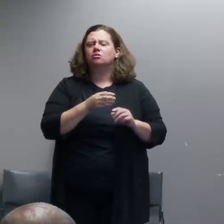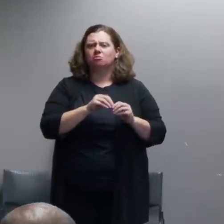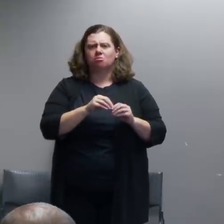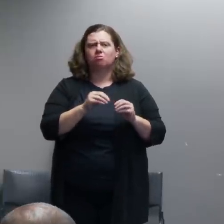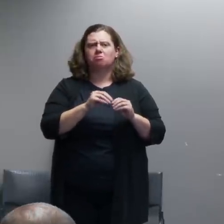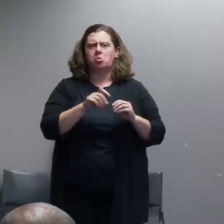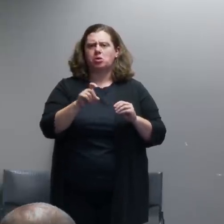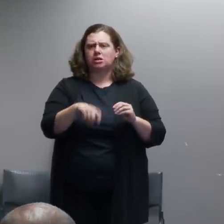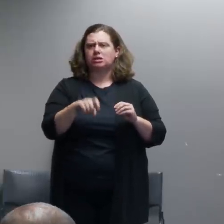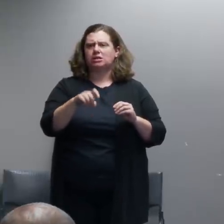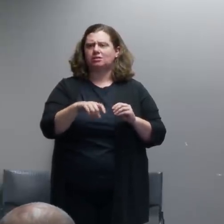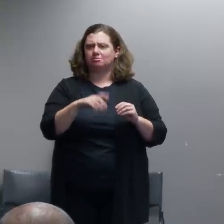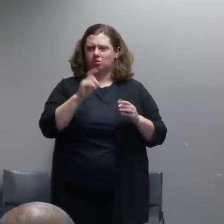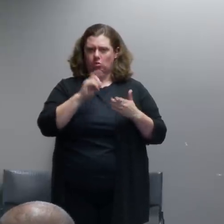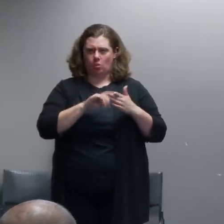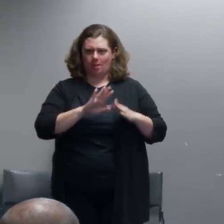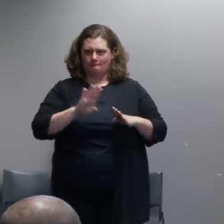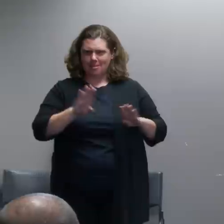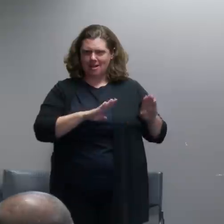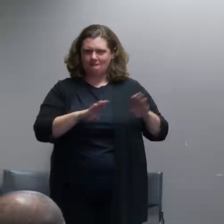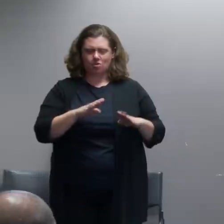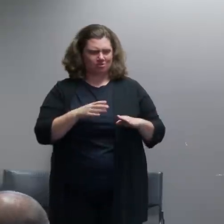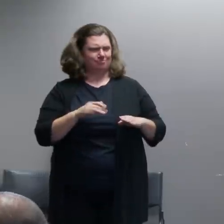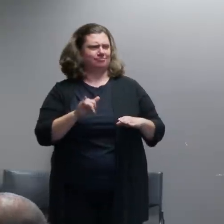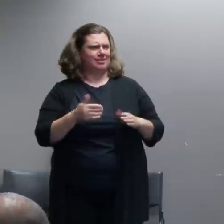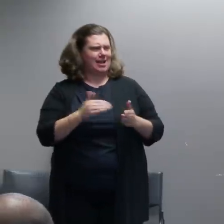violence again to a level that we had not ever seen